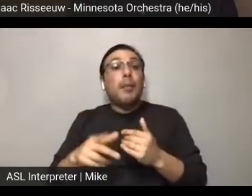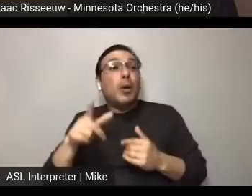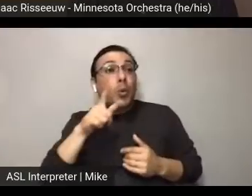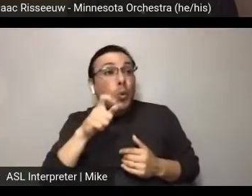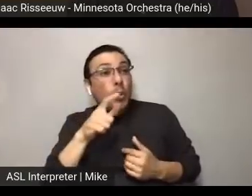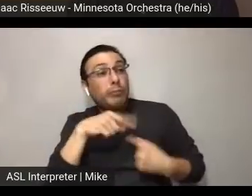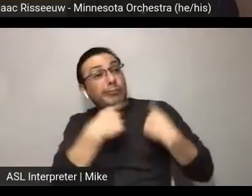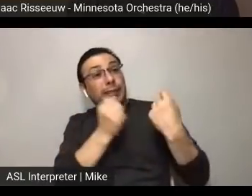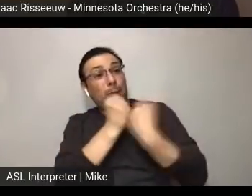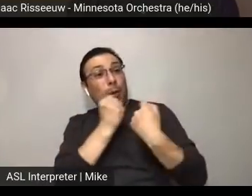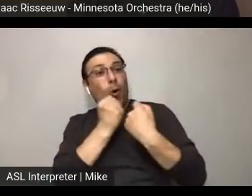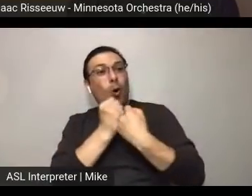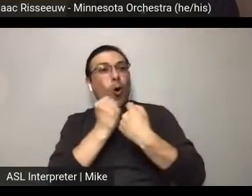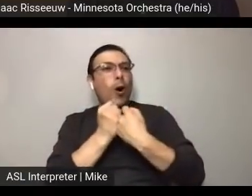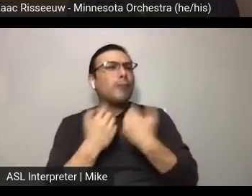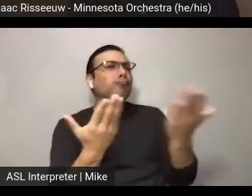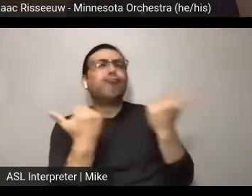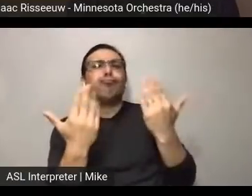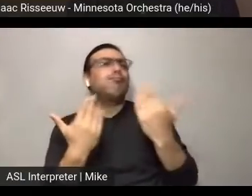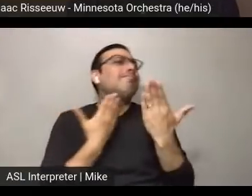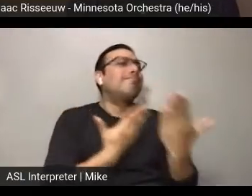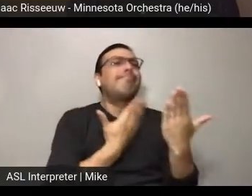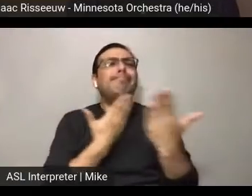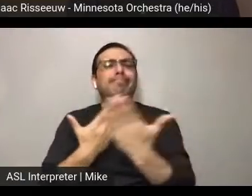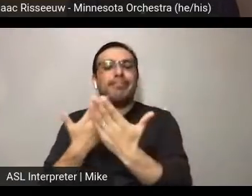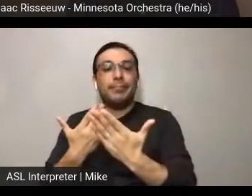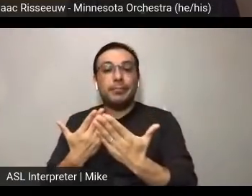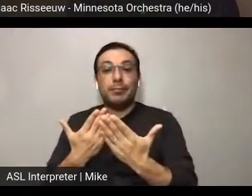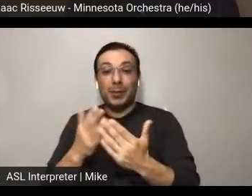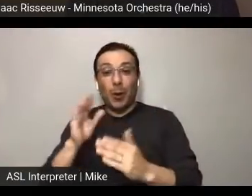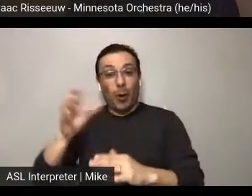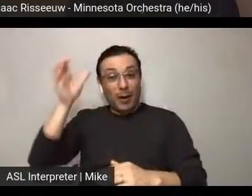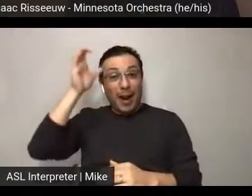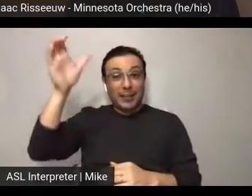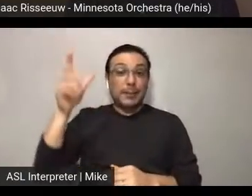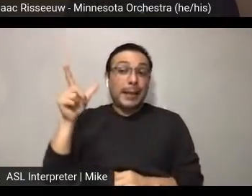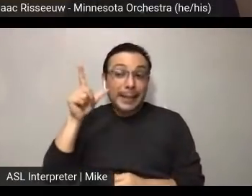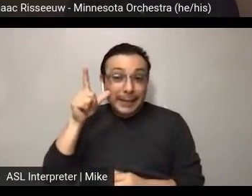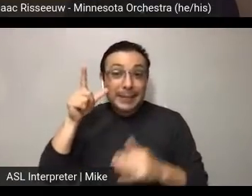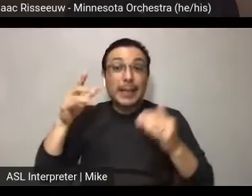and I feel like the whole idea of Listen Play Gather at that time really worked.